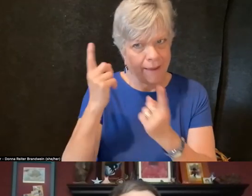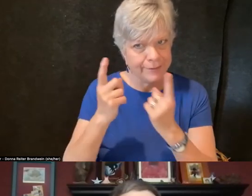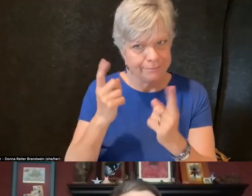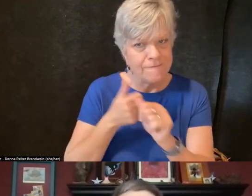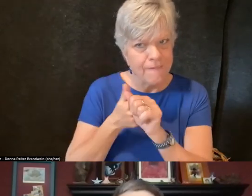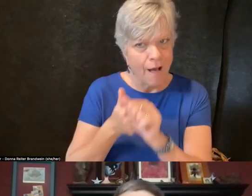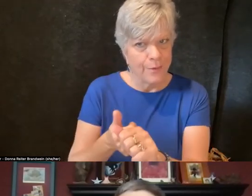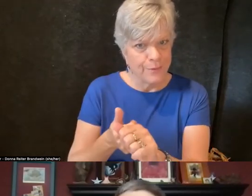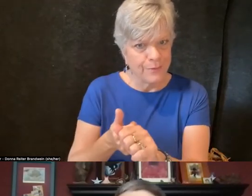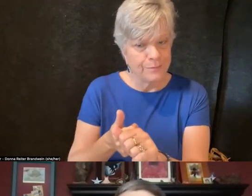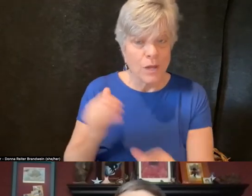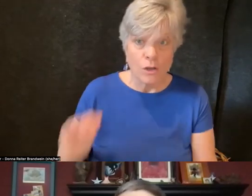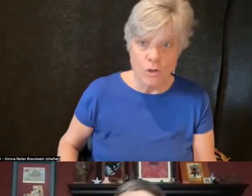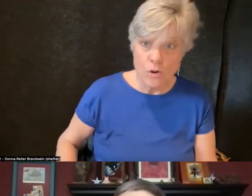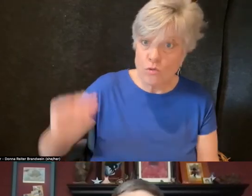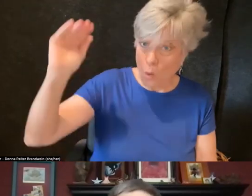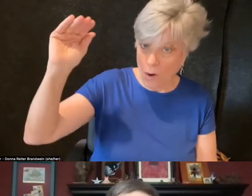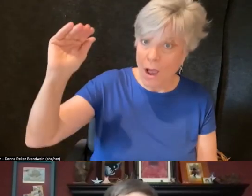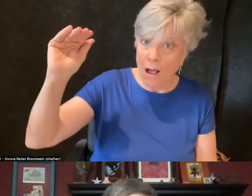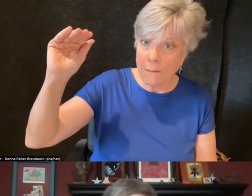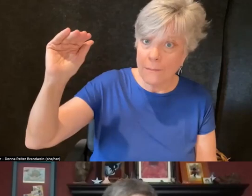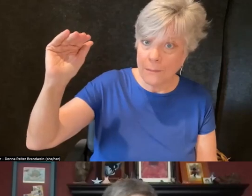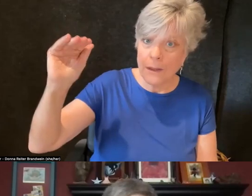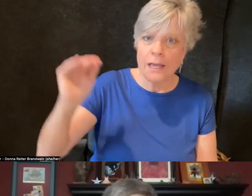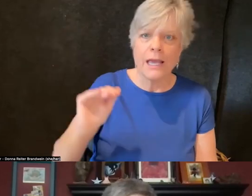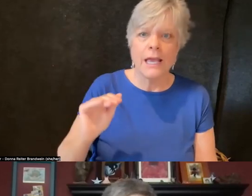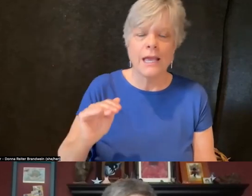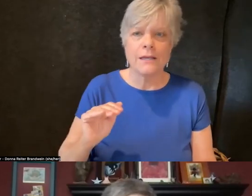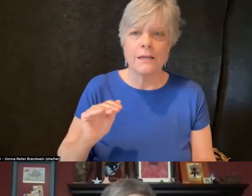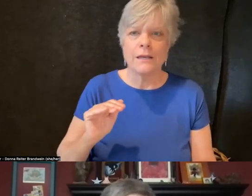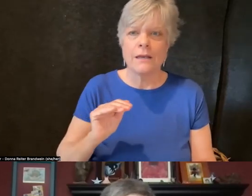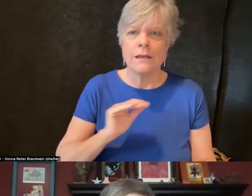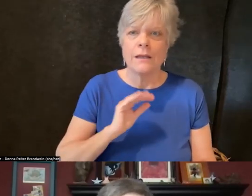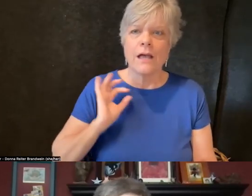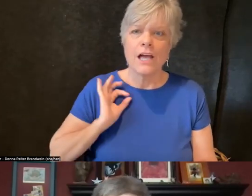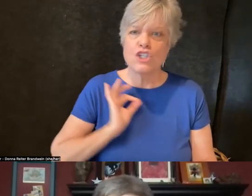Growing up in a Chinese American household,